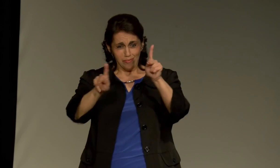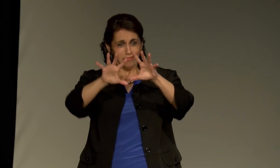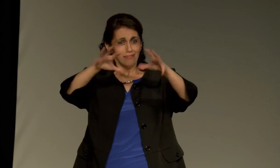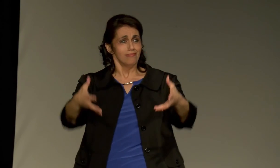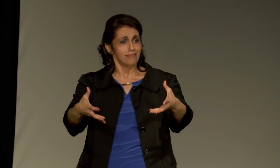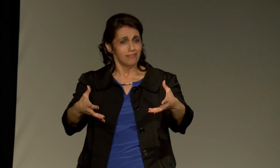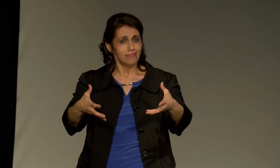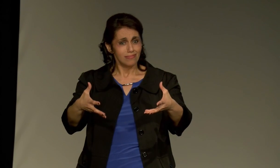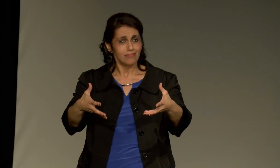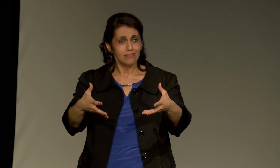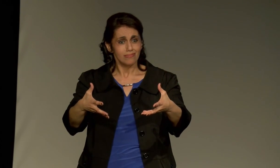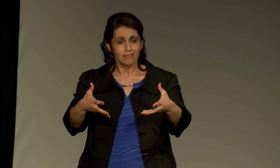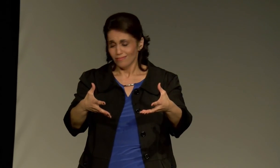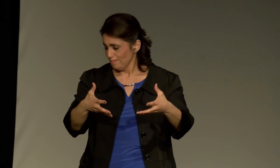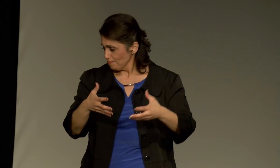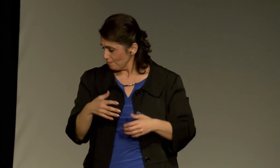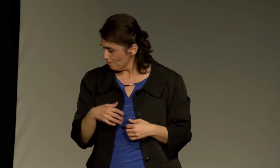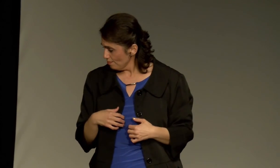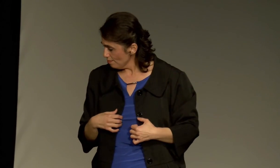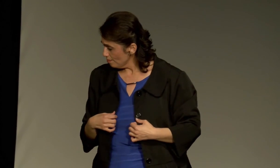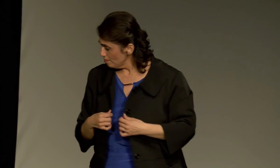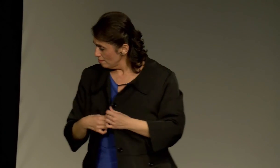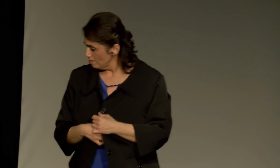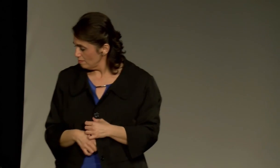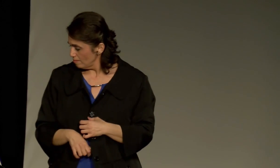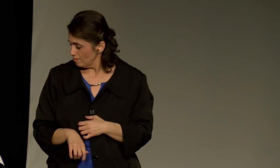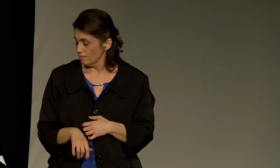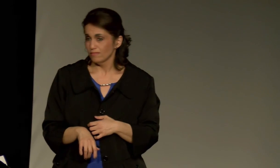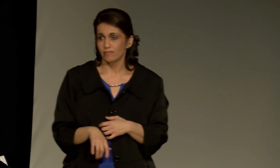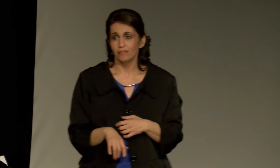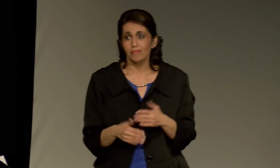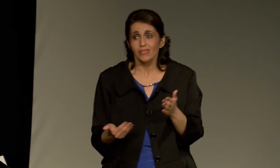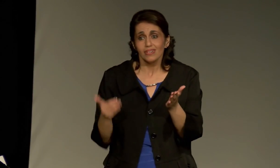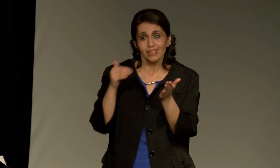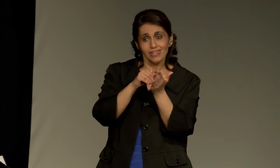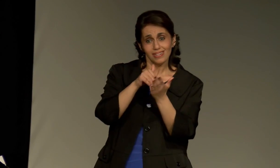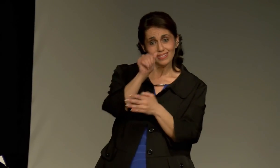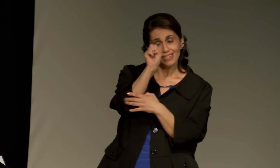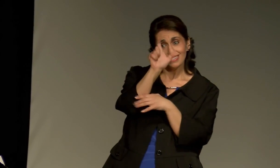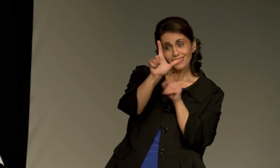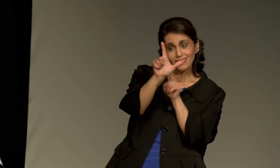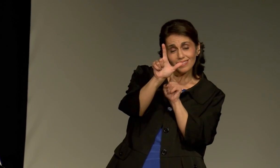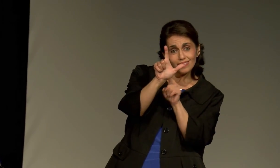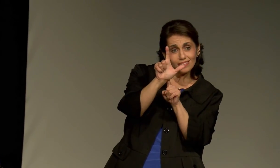Opposite points of view, talking about the same group of people.